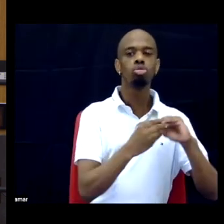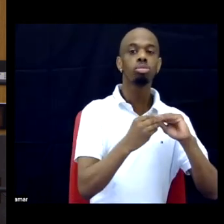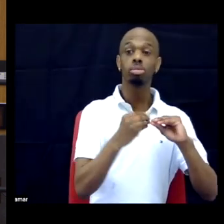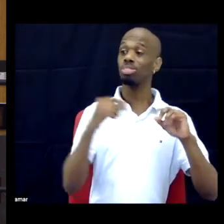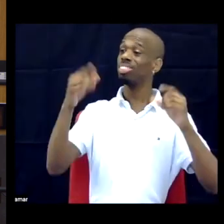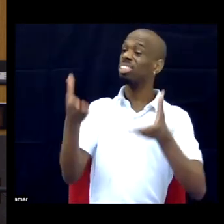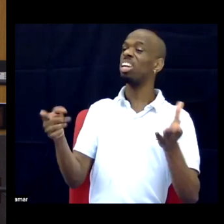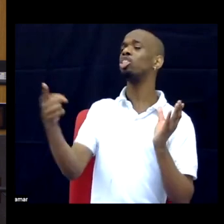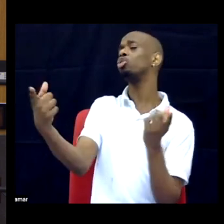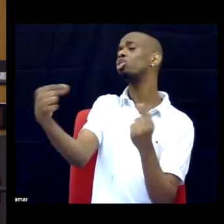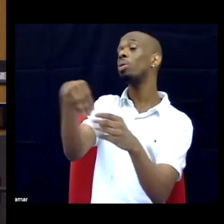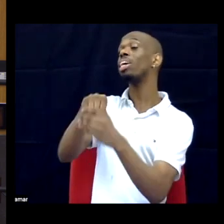in your culture is inferior, right.